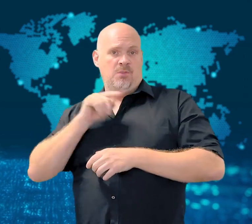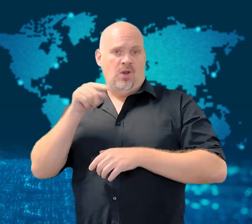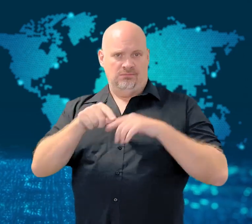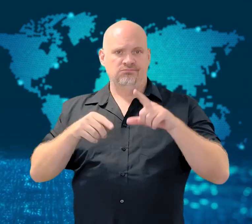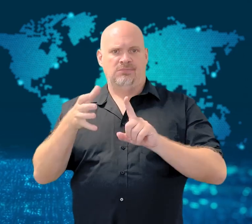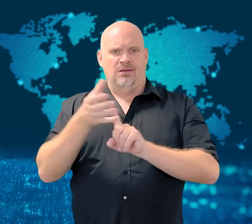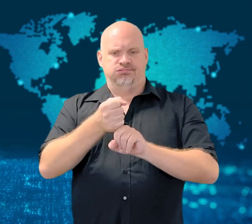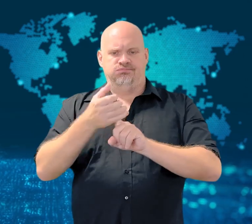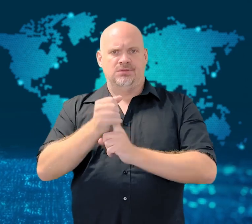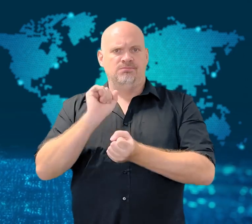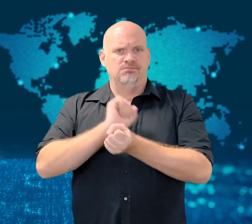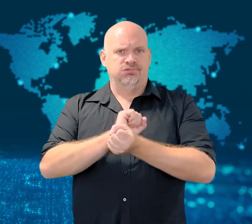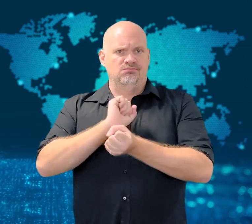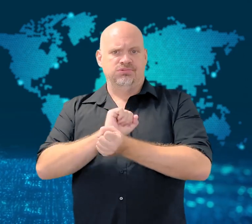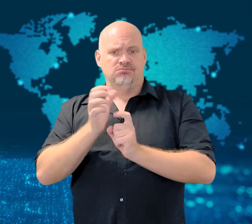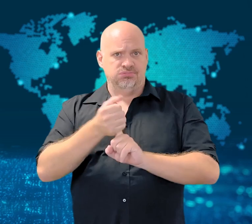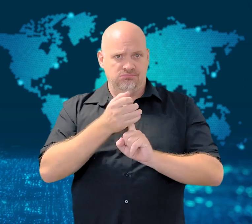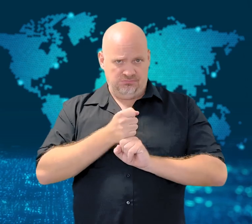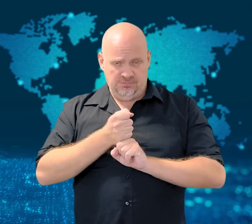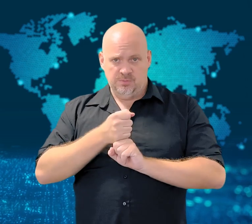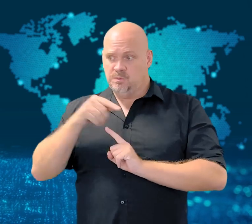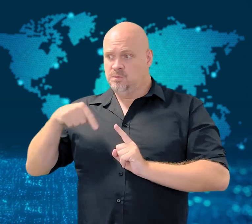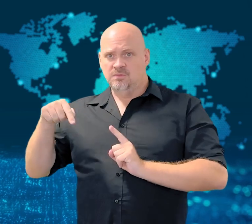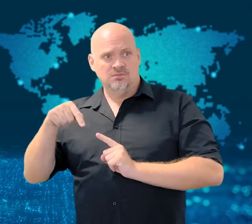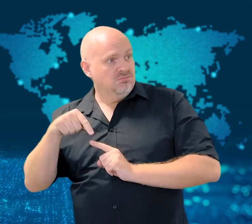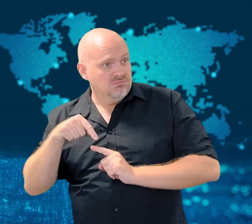in the university's buildings.